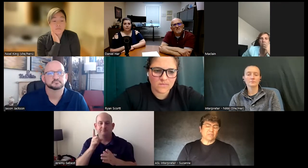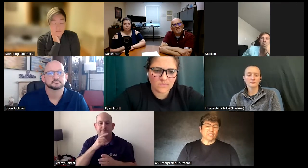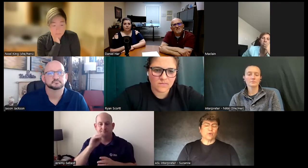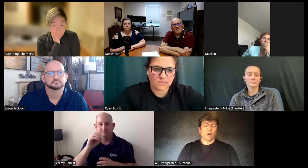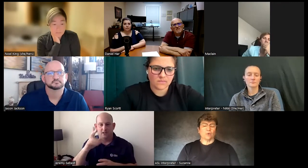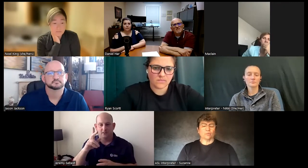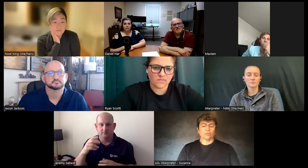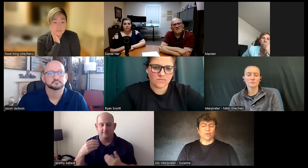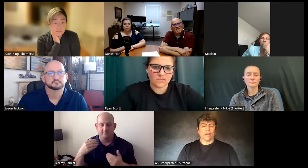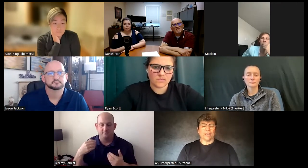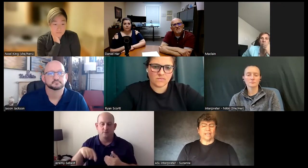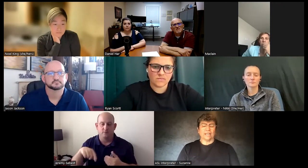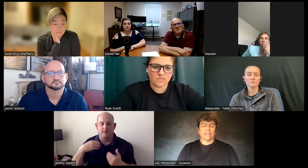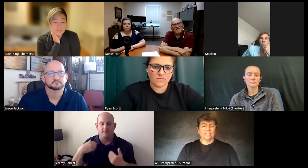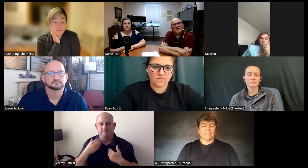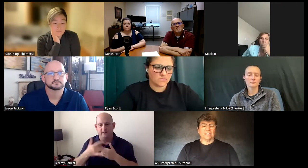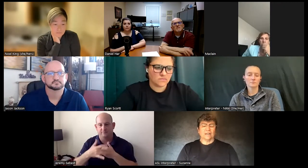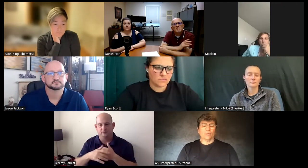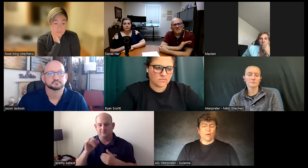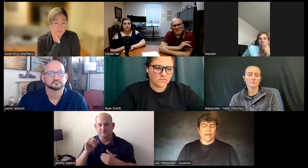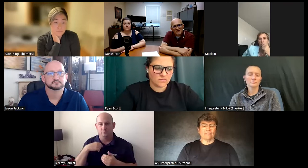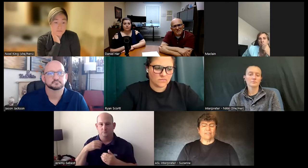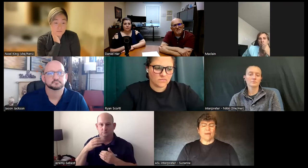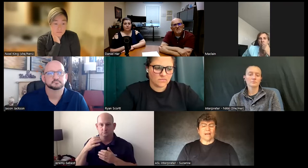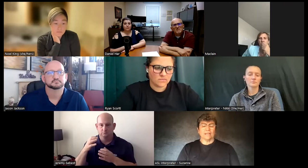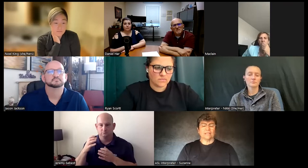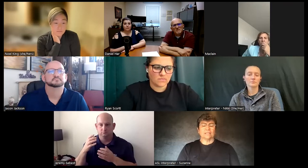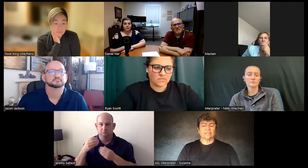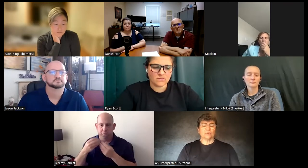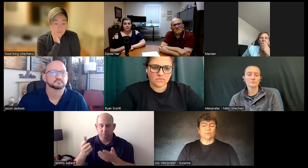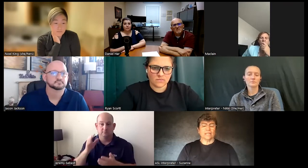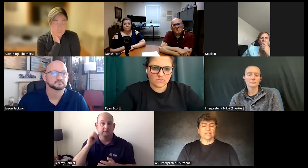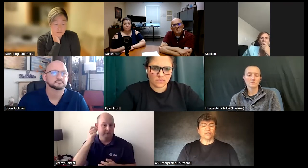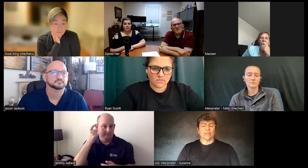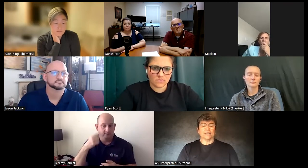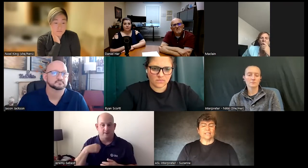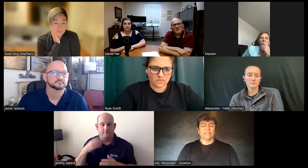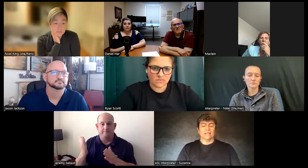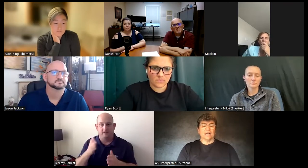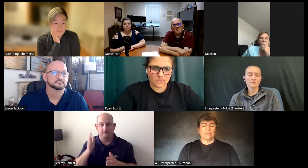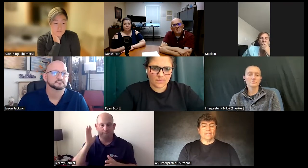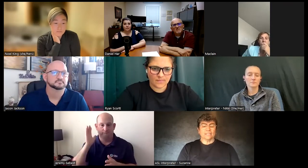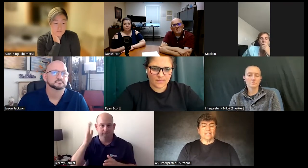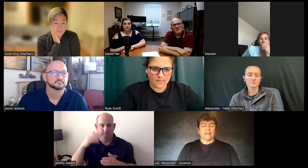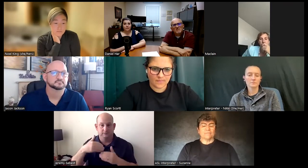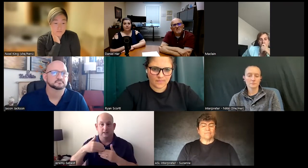was a two-hour training we got feedback related to that but